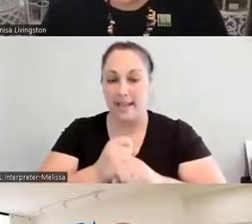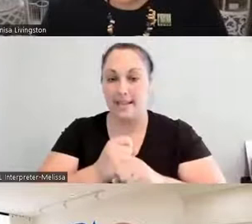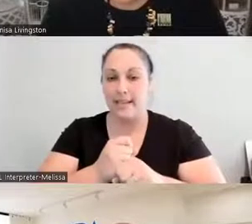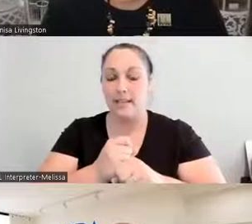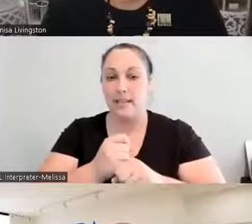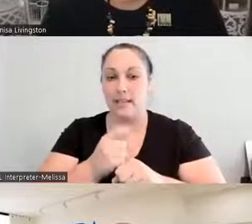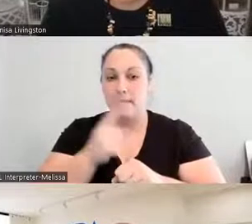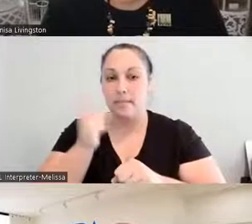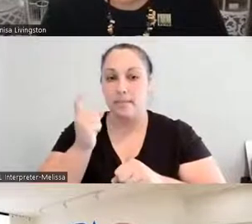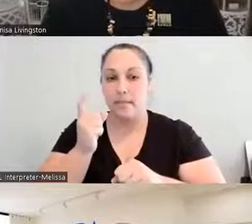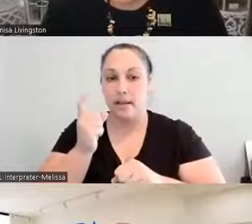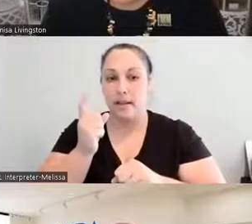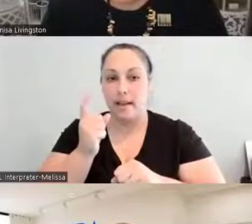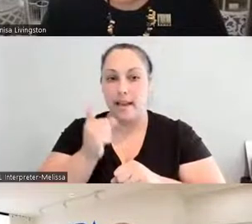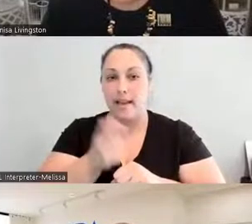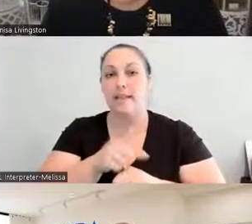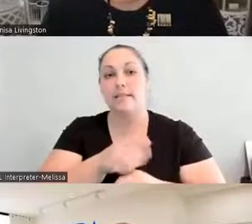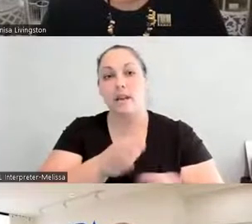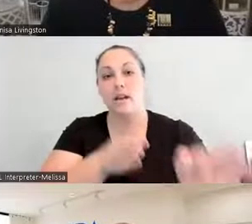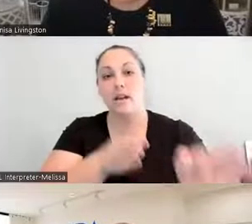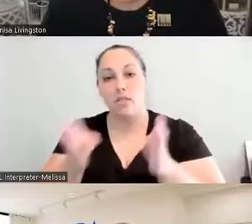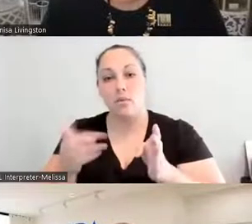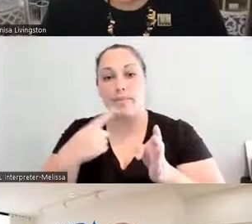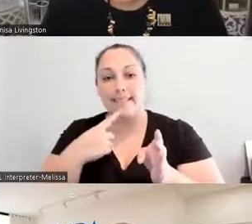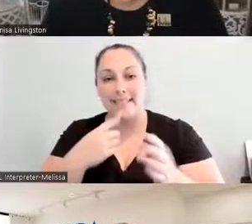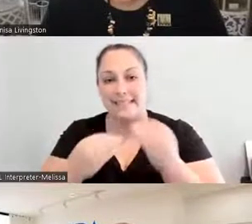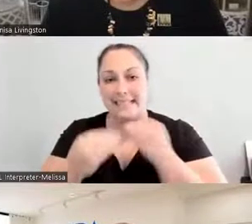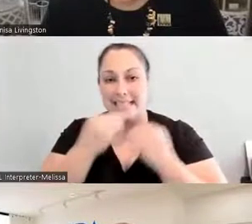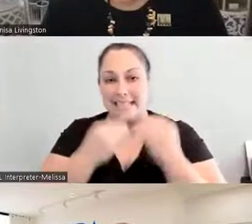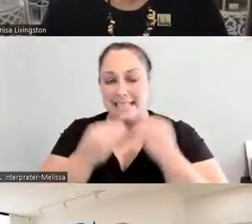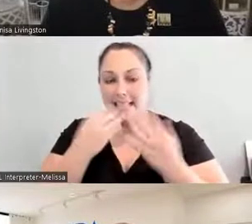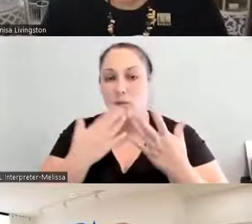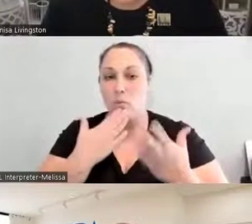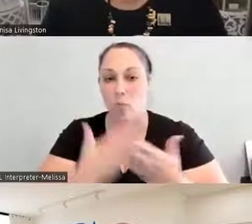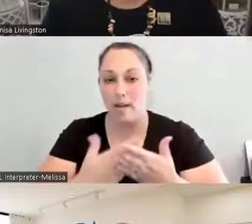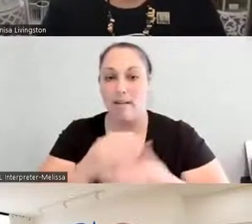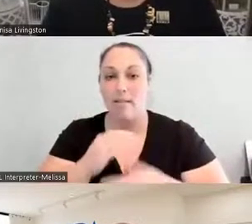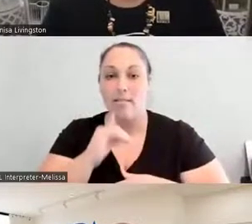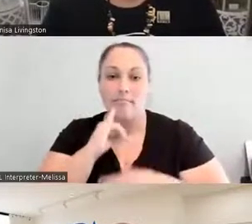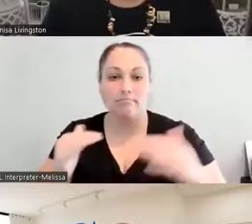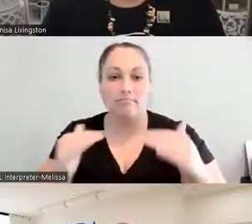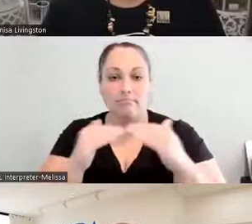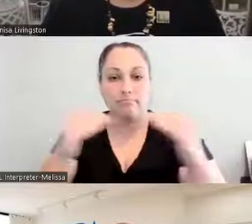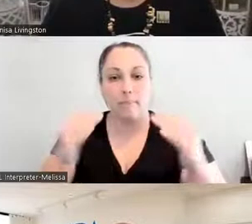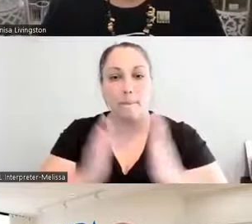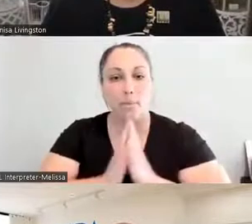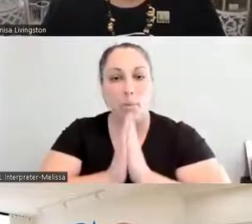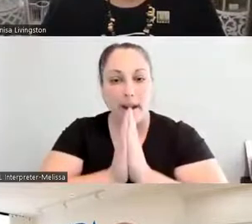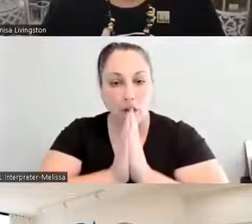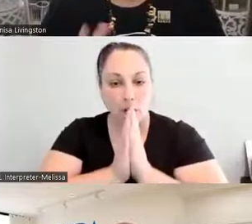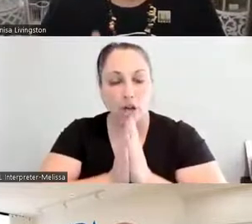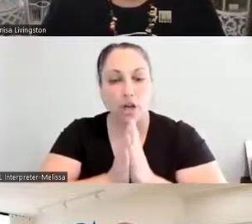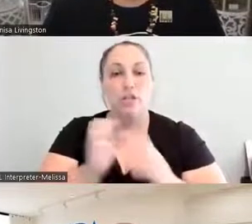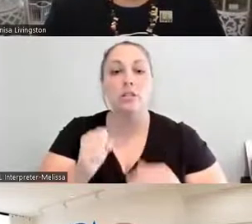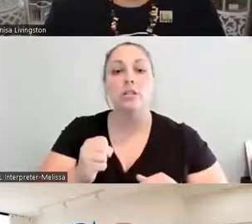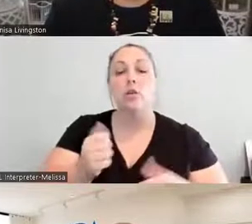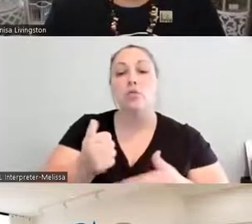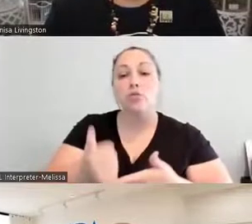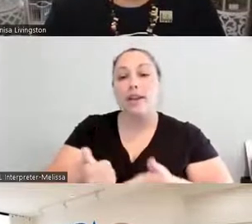And so as we think about also the facilitation of helping these elders to be able to create something like this is